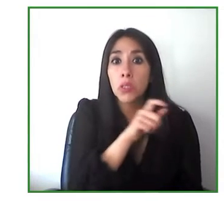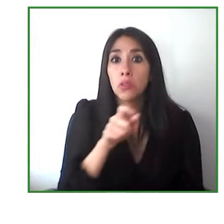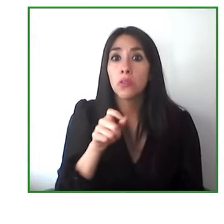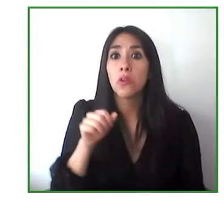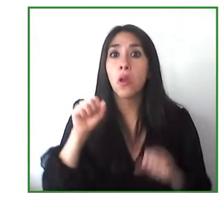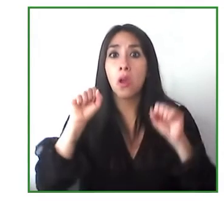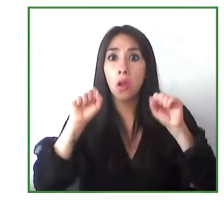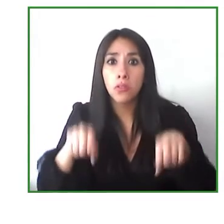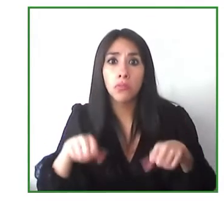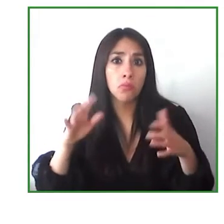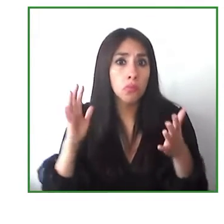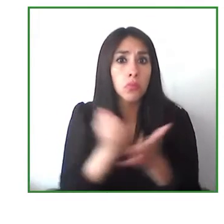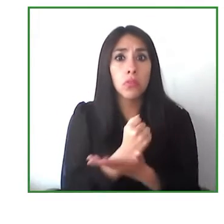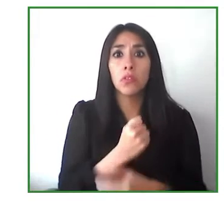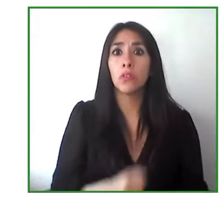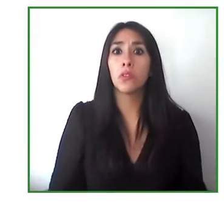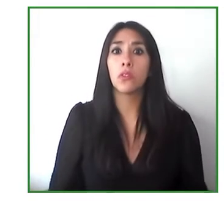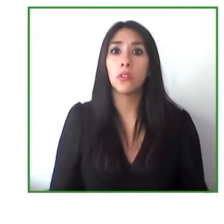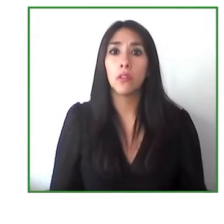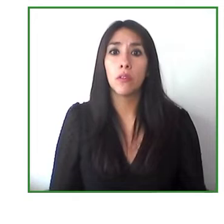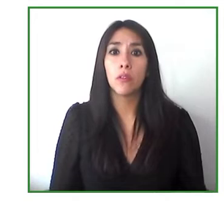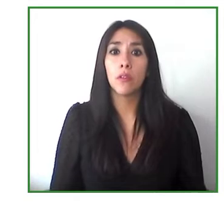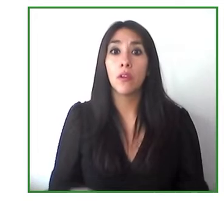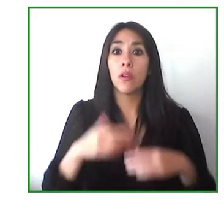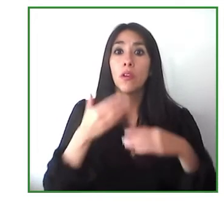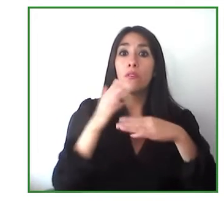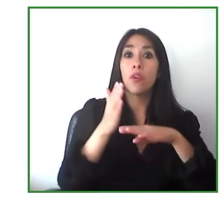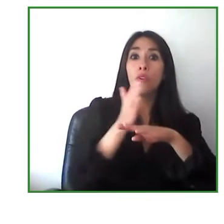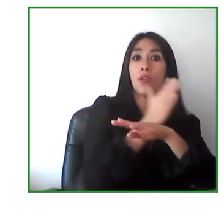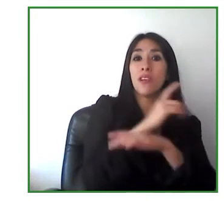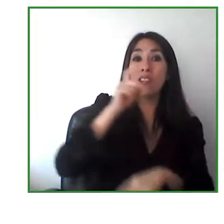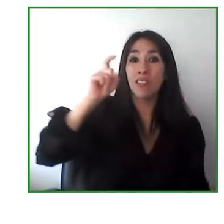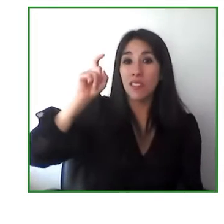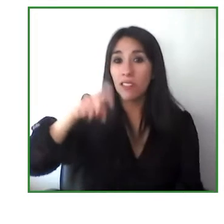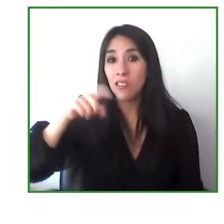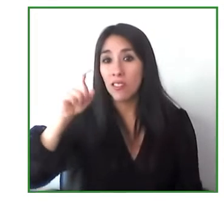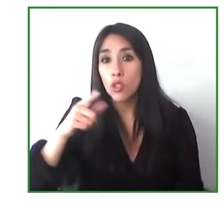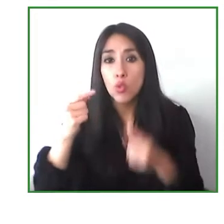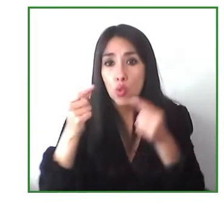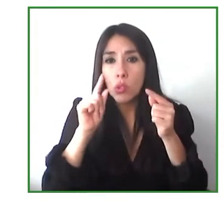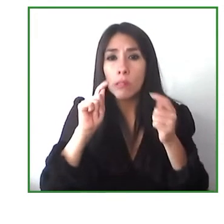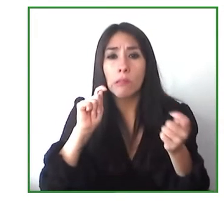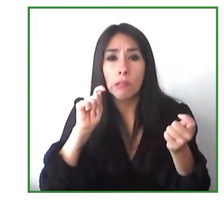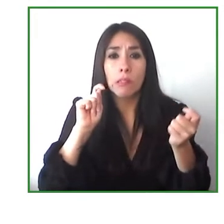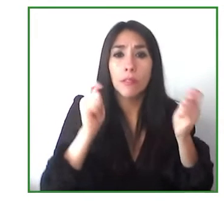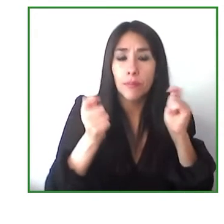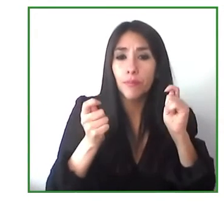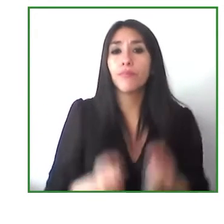that it is necessary to make changes and that these changes are not